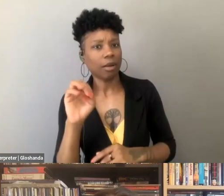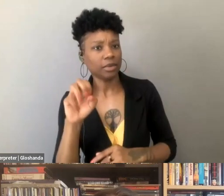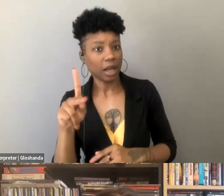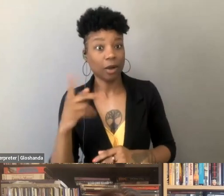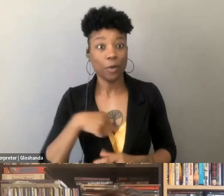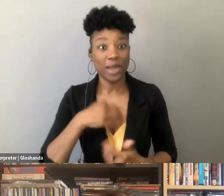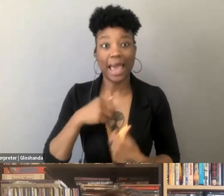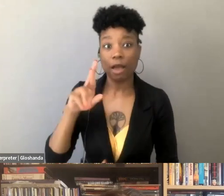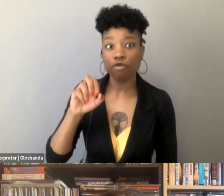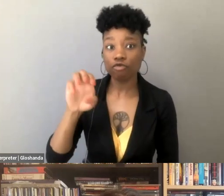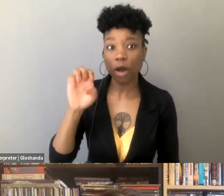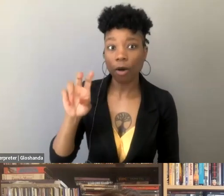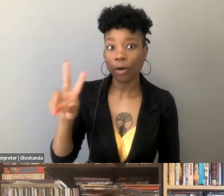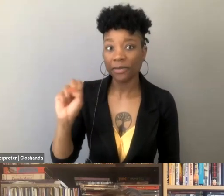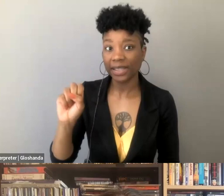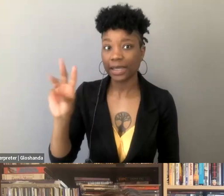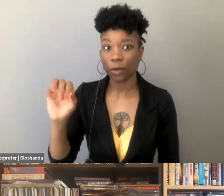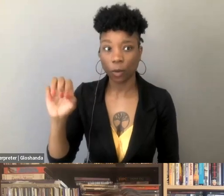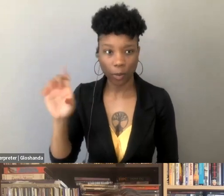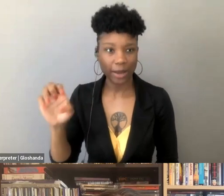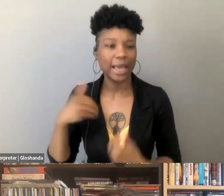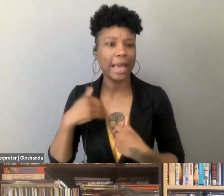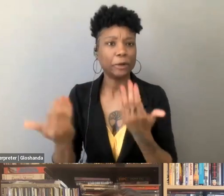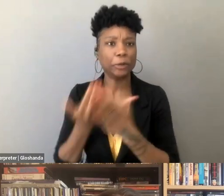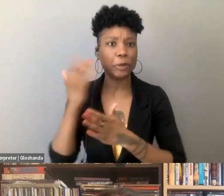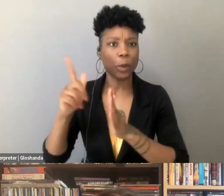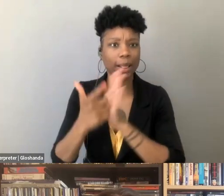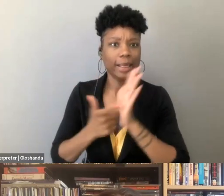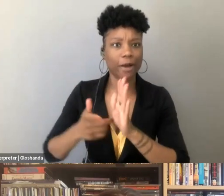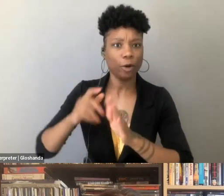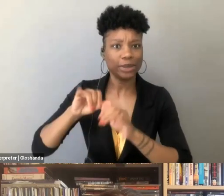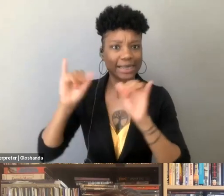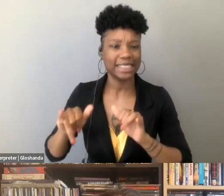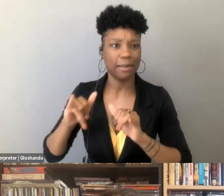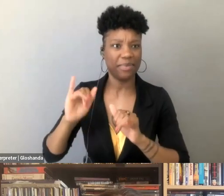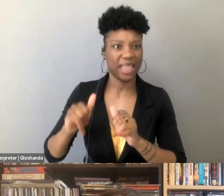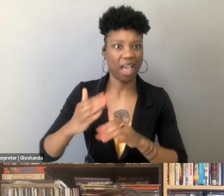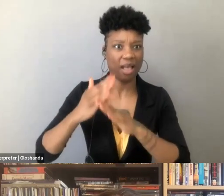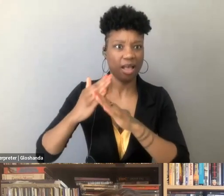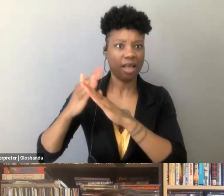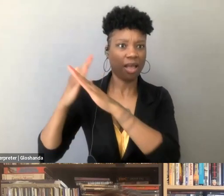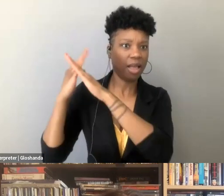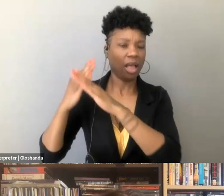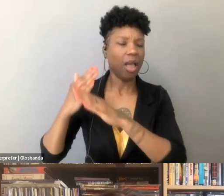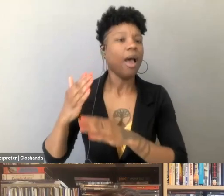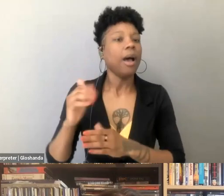there was an entire new legal apparatus chipping away at abortion rights that wasn't fundamentally premised on the 1873 Act,